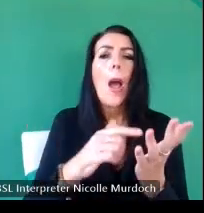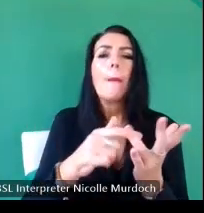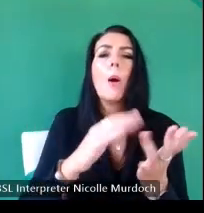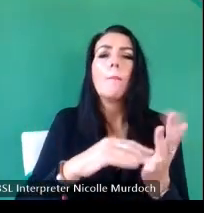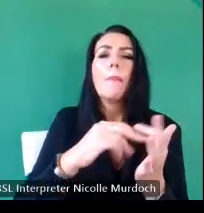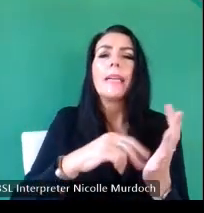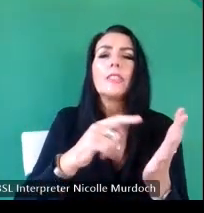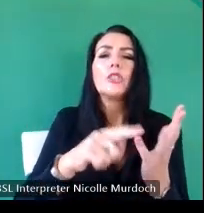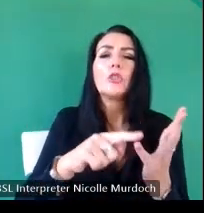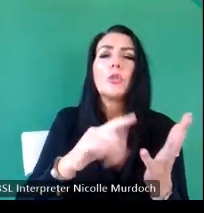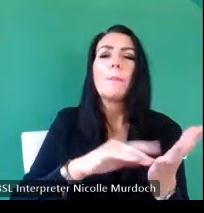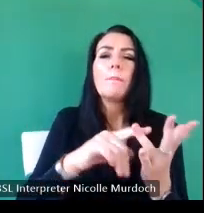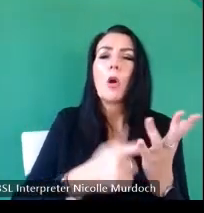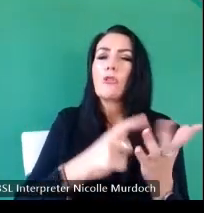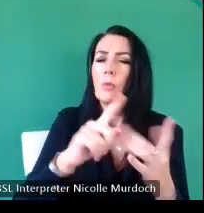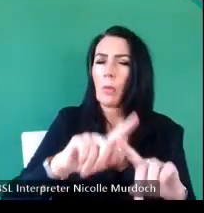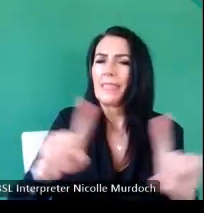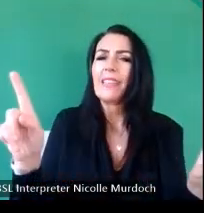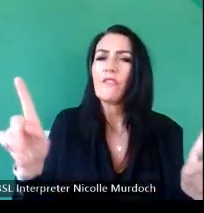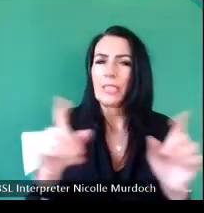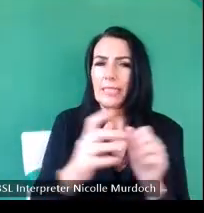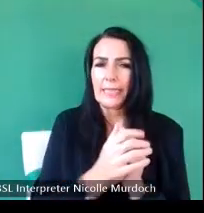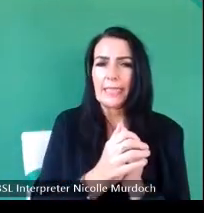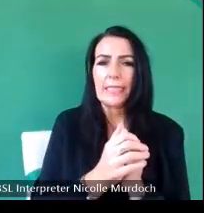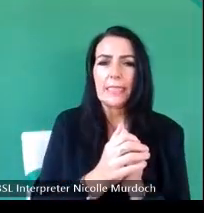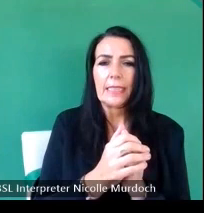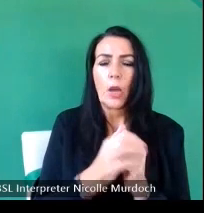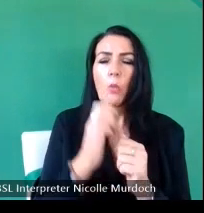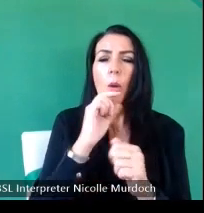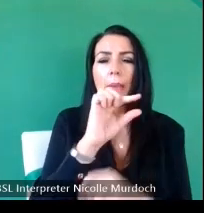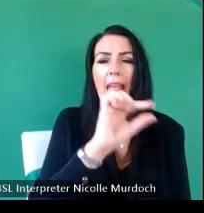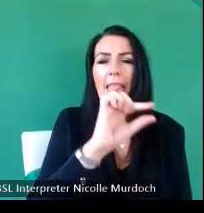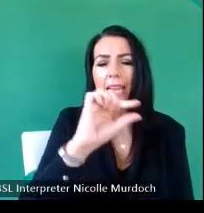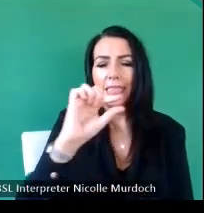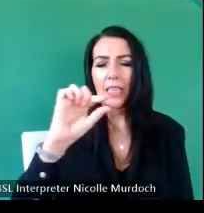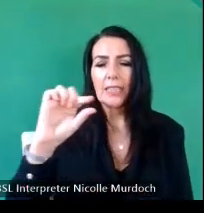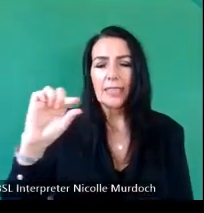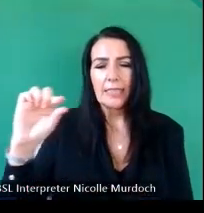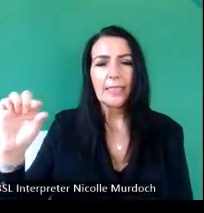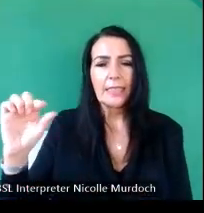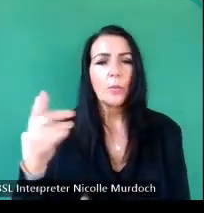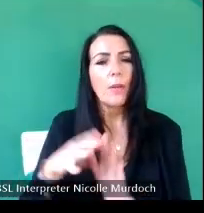and form and they will very often be letters um from from the Roman